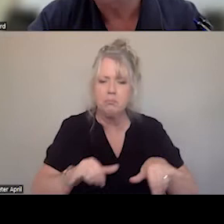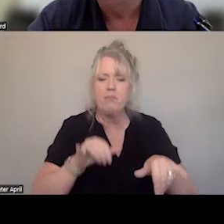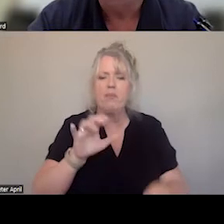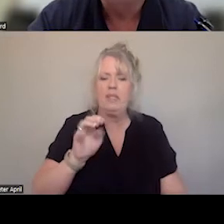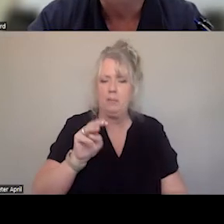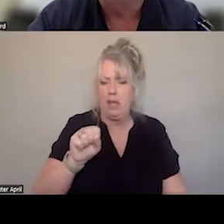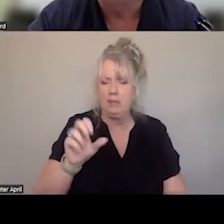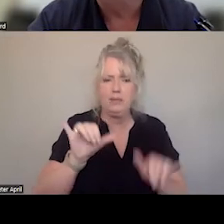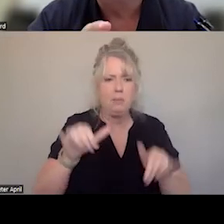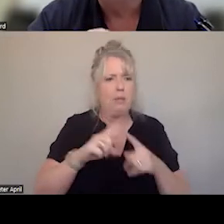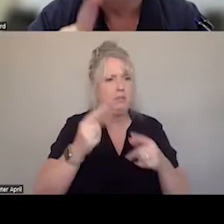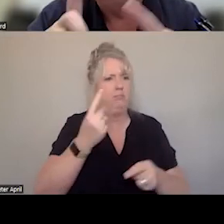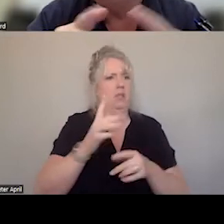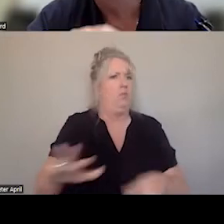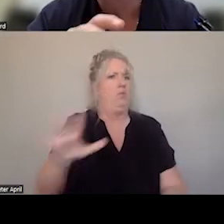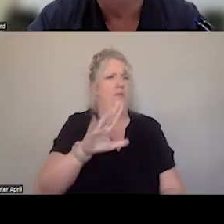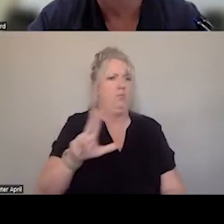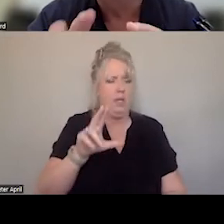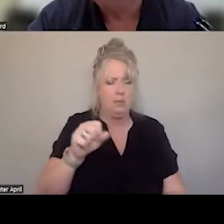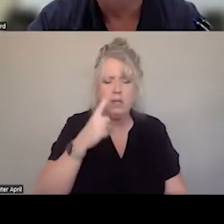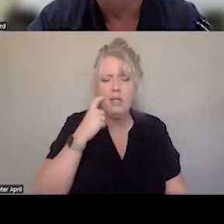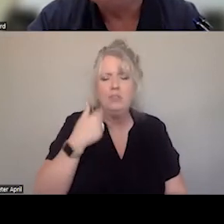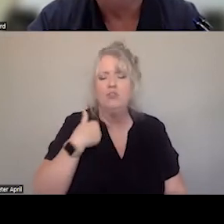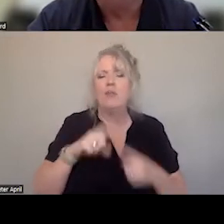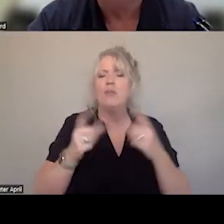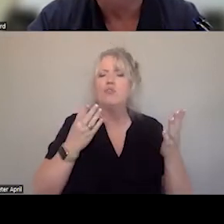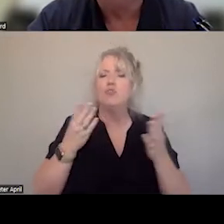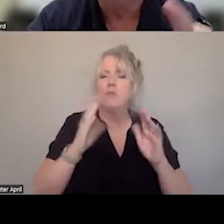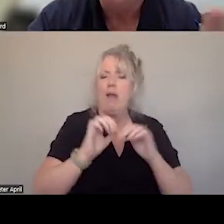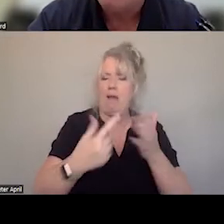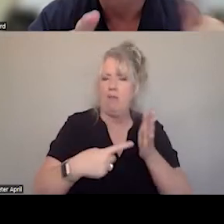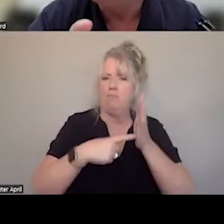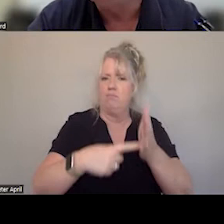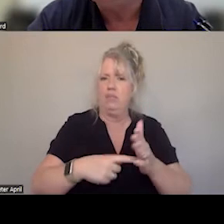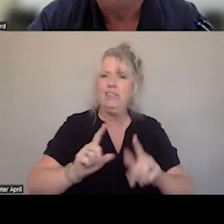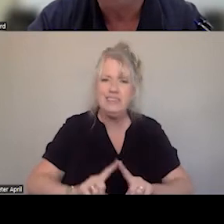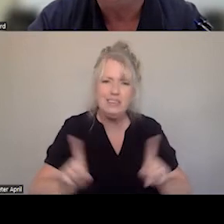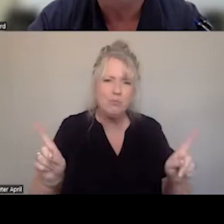IS UNIFORM. IT IS JUST THE SERVICE DELIVERY MODEL THAT IS DIFFERENT. AND IT IS THE SAME THING WE